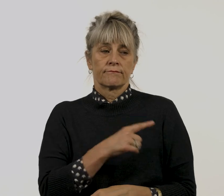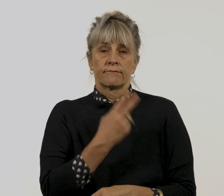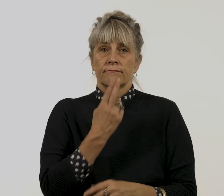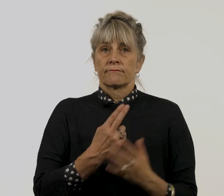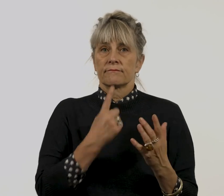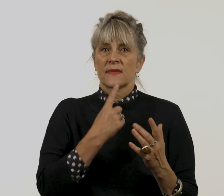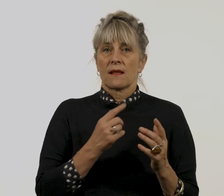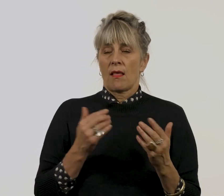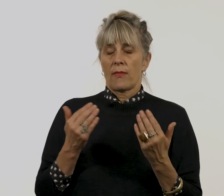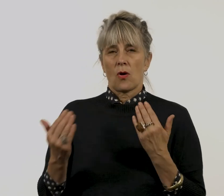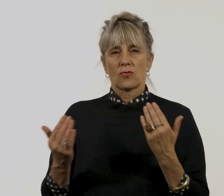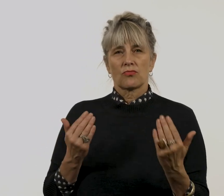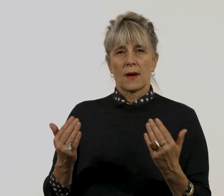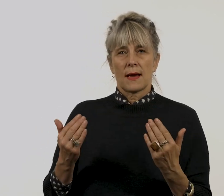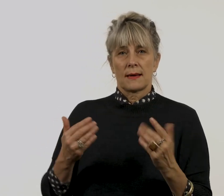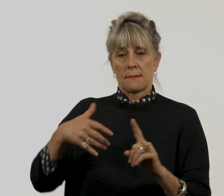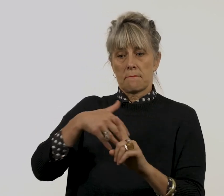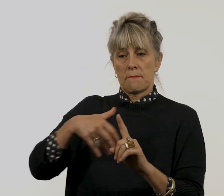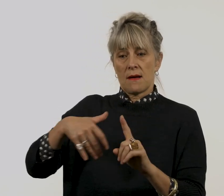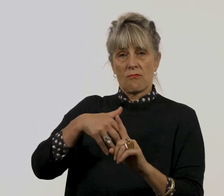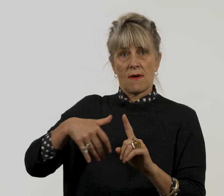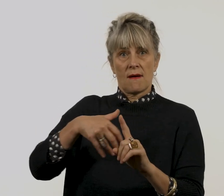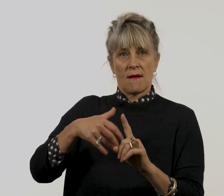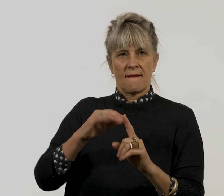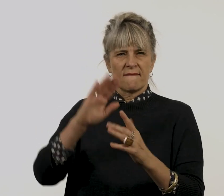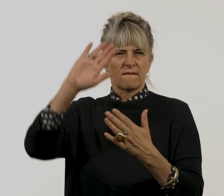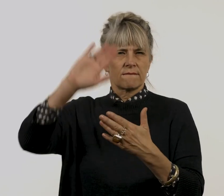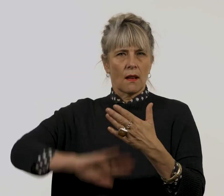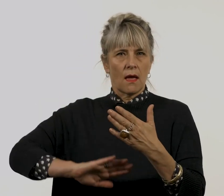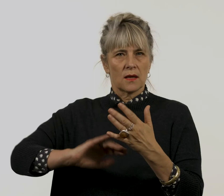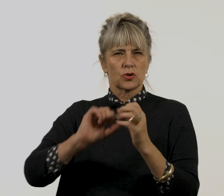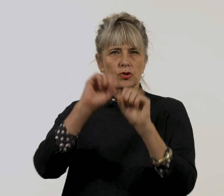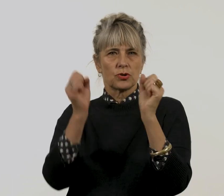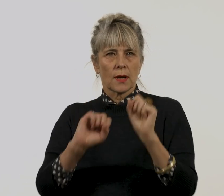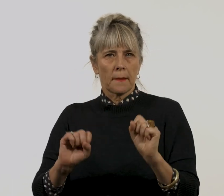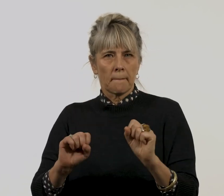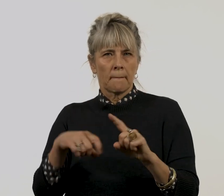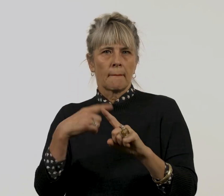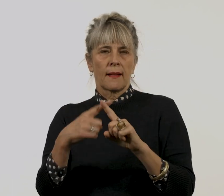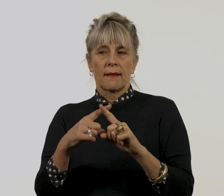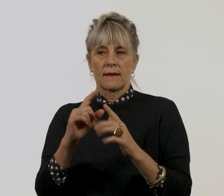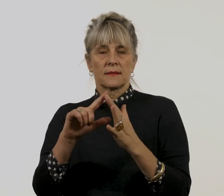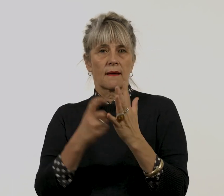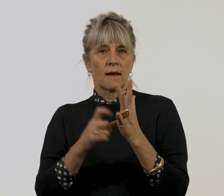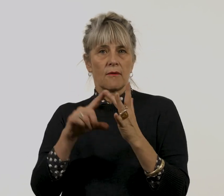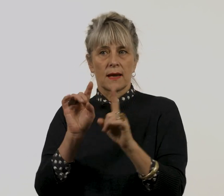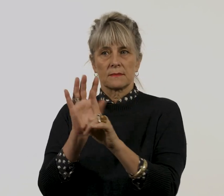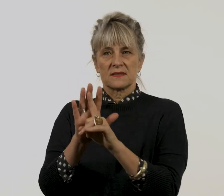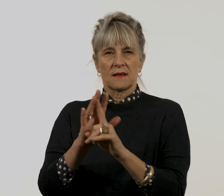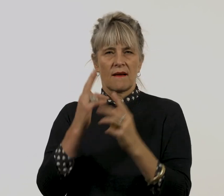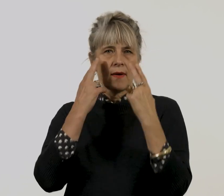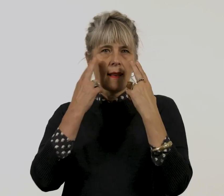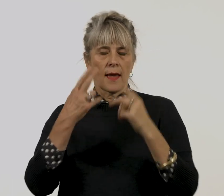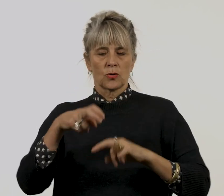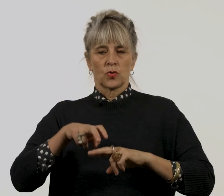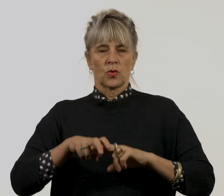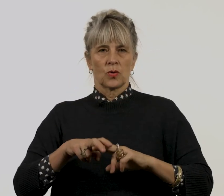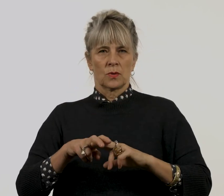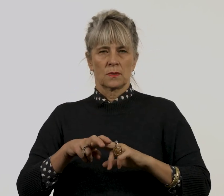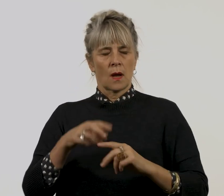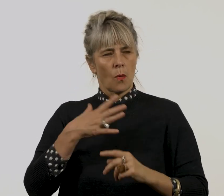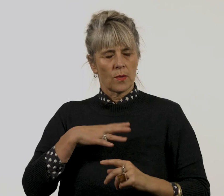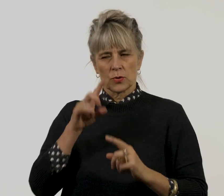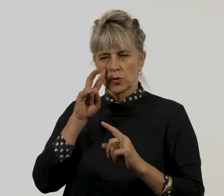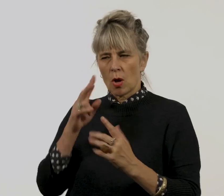‘The contrast between the flat shapes in the background and Eric’s figure in the foreground, painted naturalistically,'